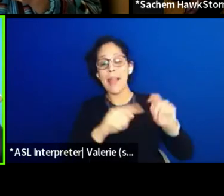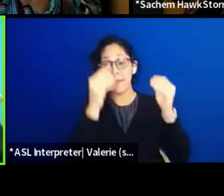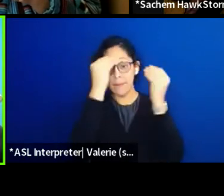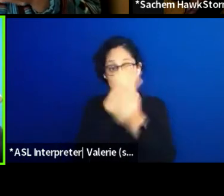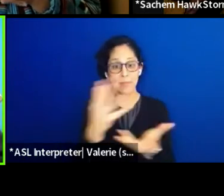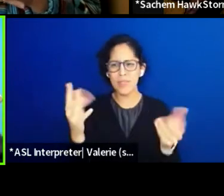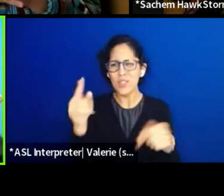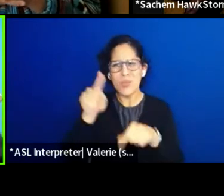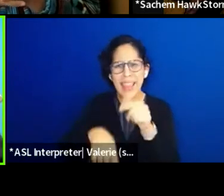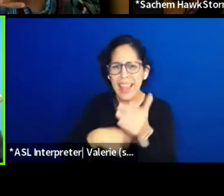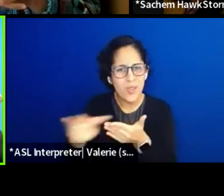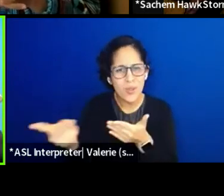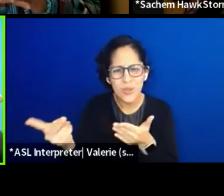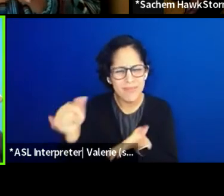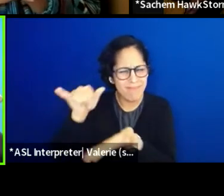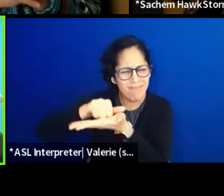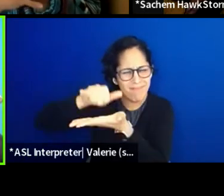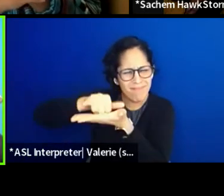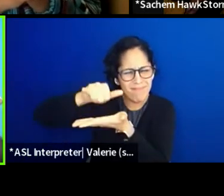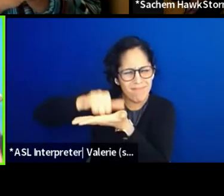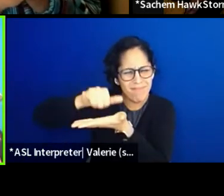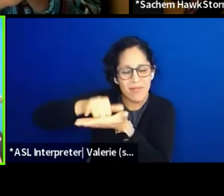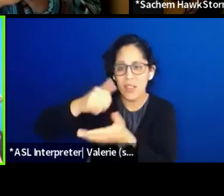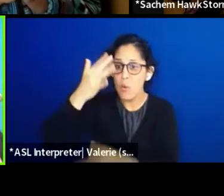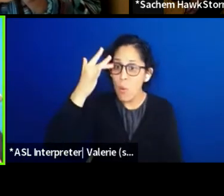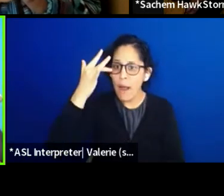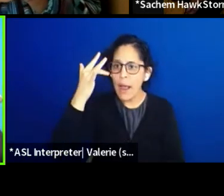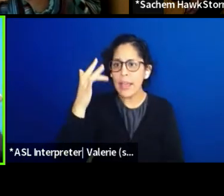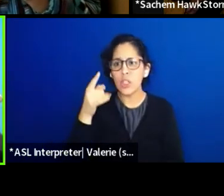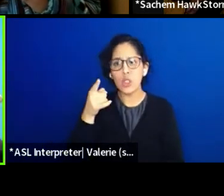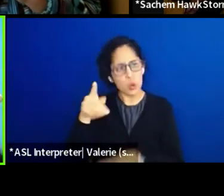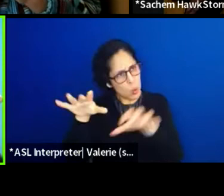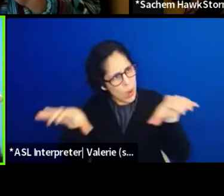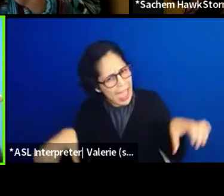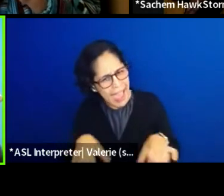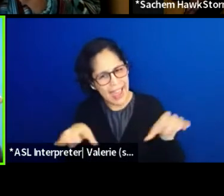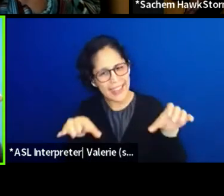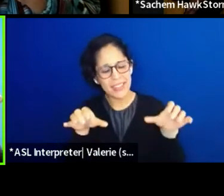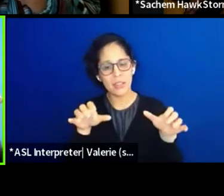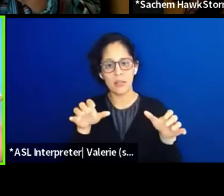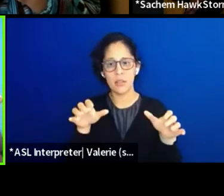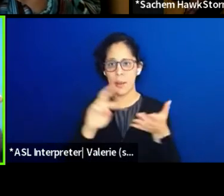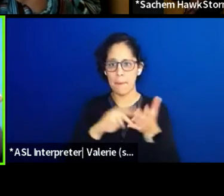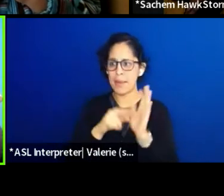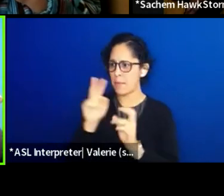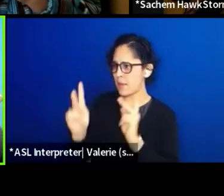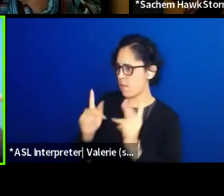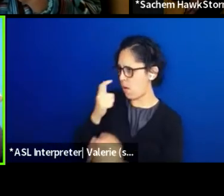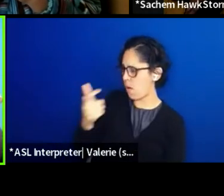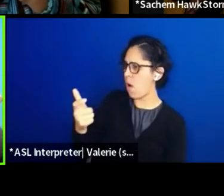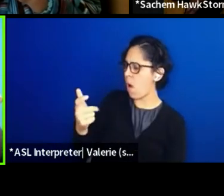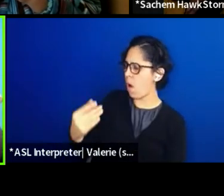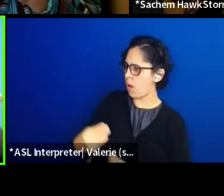because what you're doing is you're inspiring other people to take action on their own behalf, right?